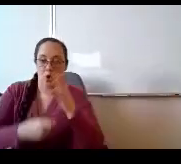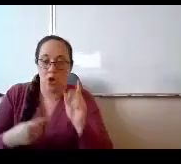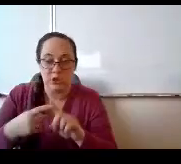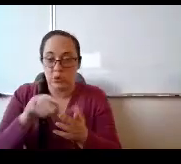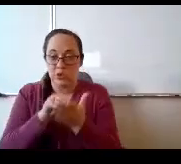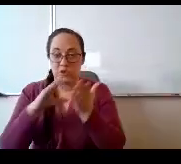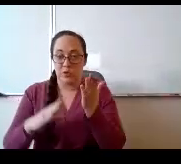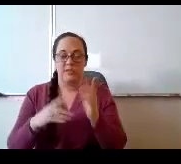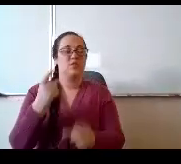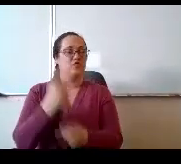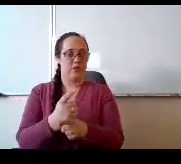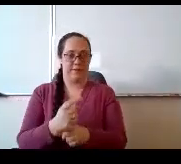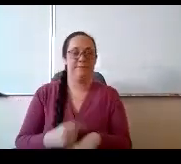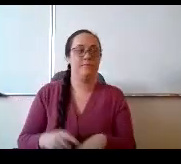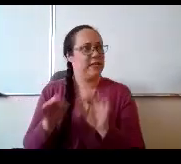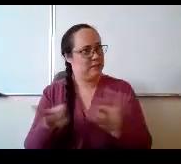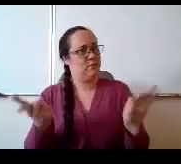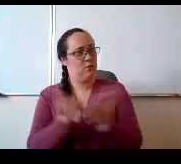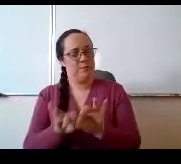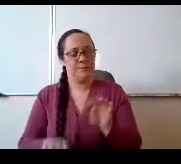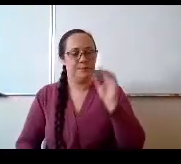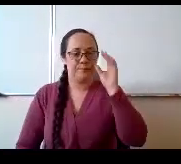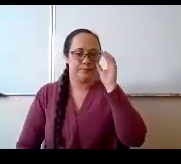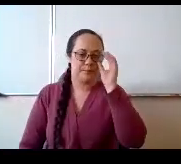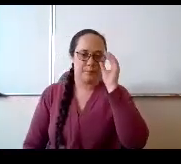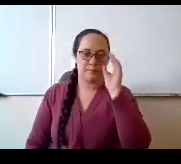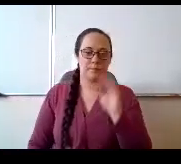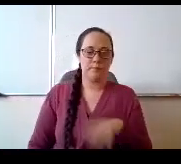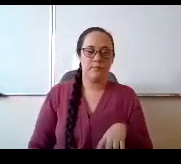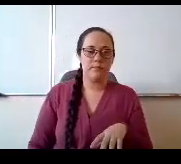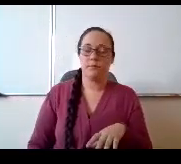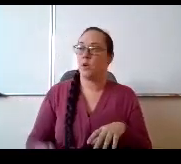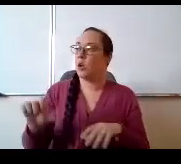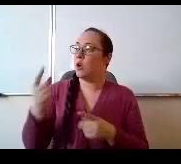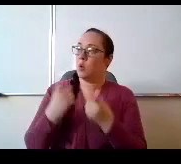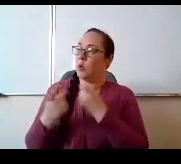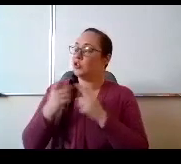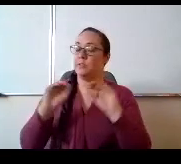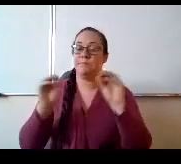Which is important. Saying no more questions. OK, thank you for your time.